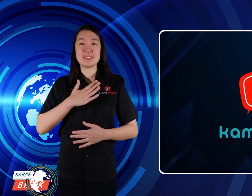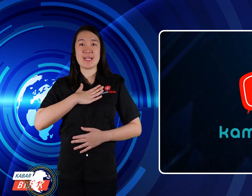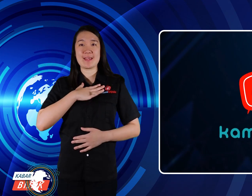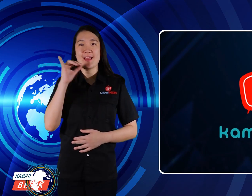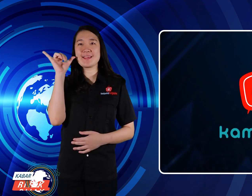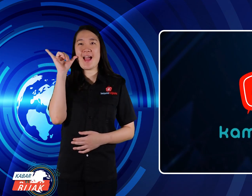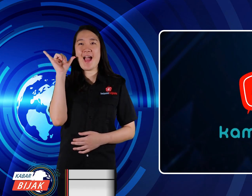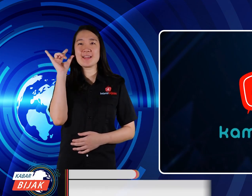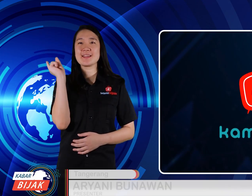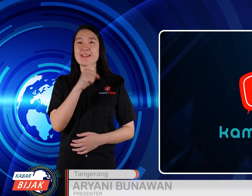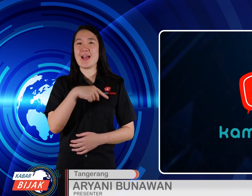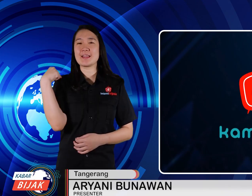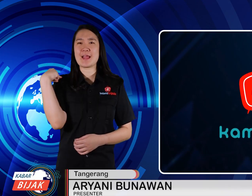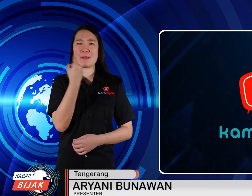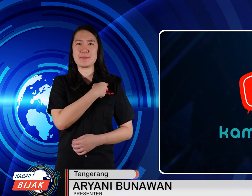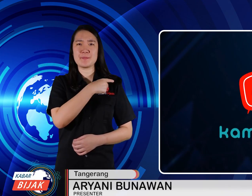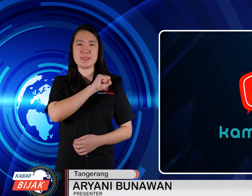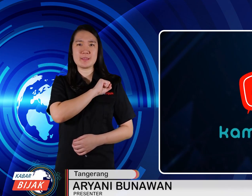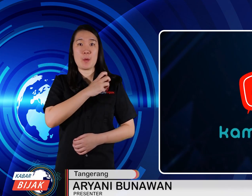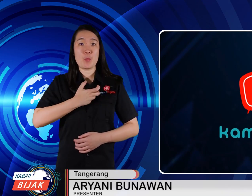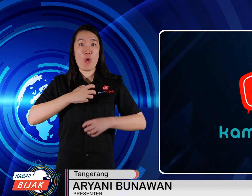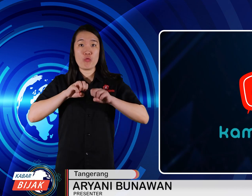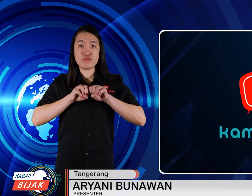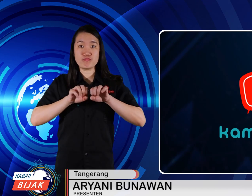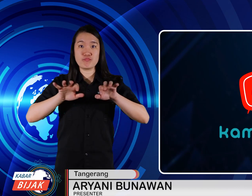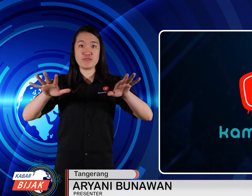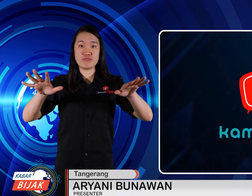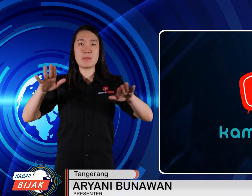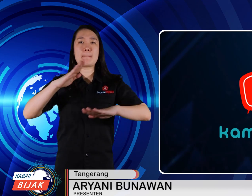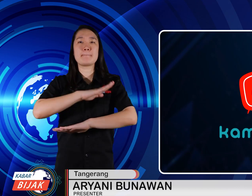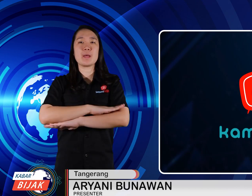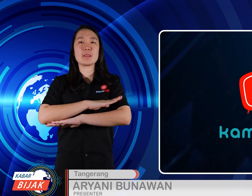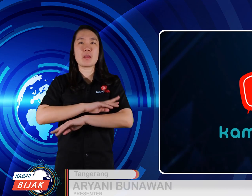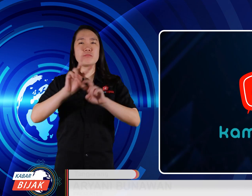I am Yani from KamiBijak, I want to deliver the news